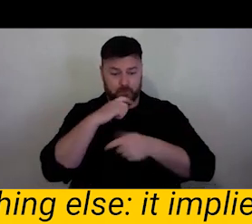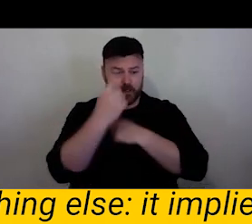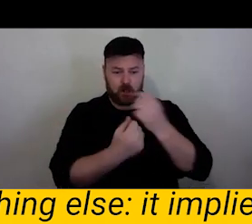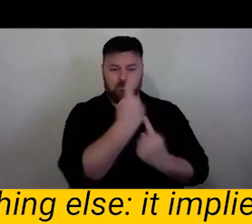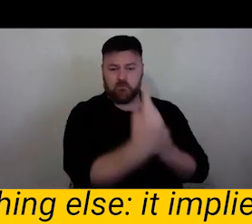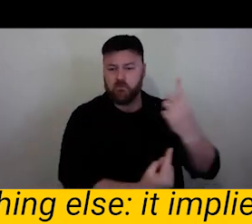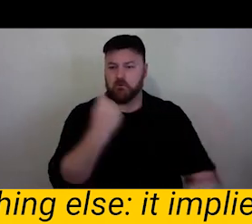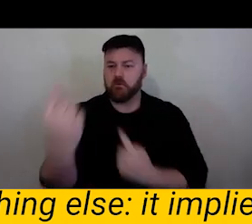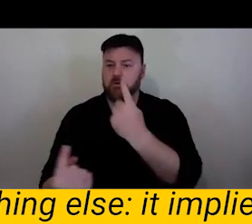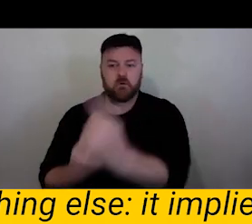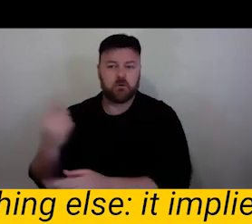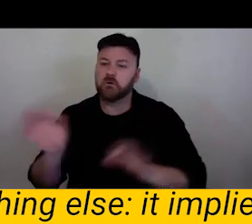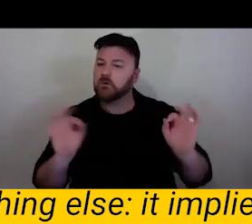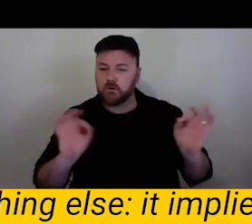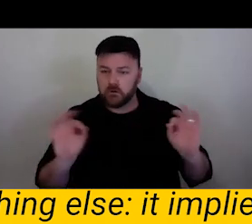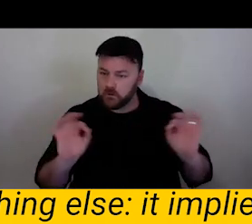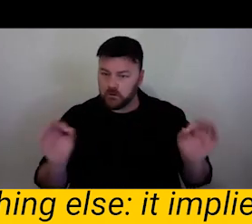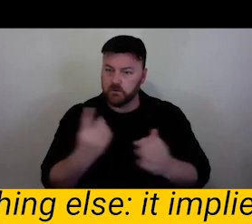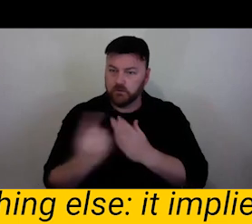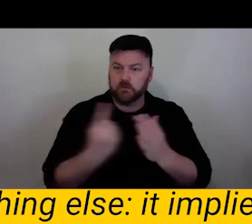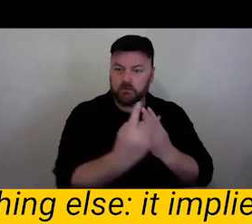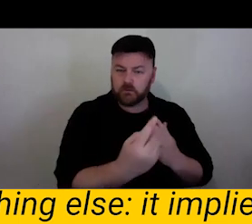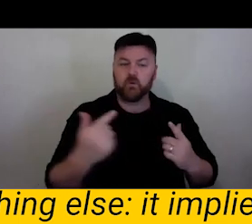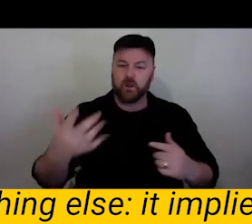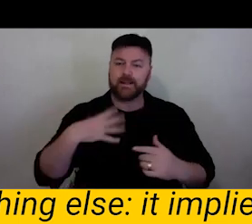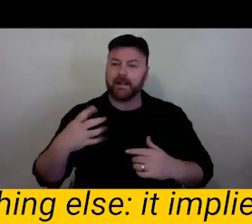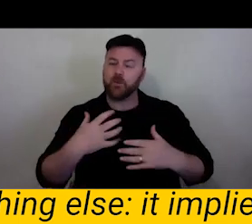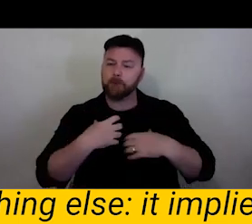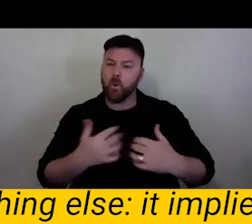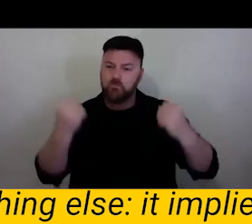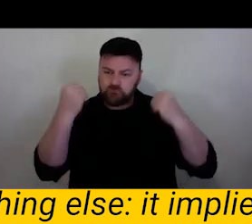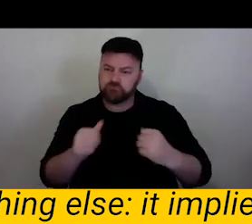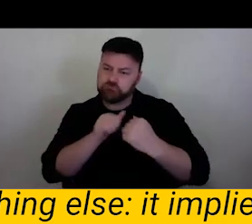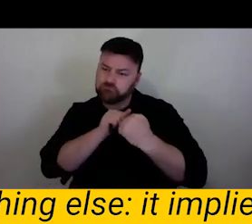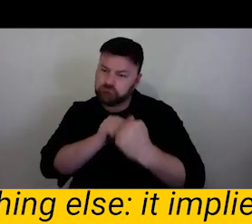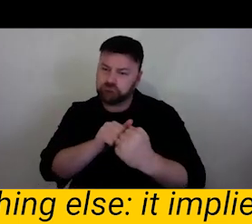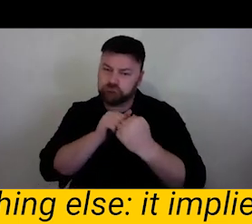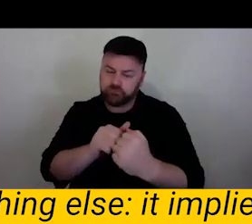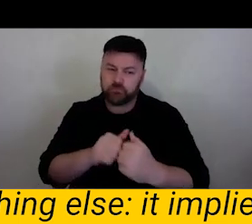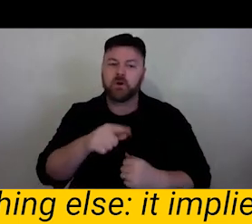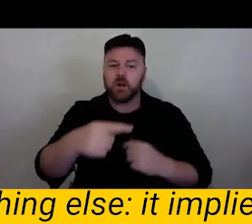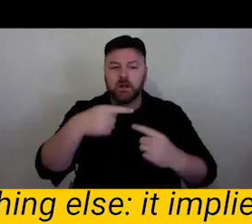Our challenge is to reinvent solidarity." Then he described place tisty. This is the bit on the slide.